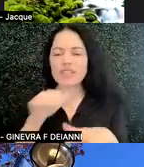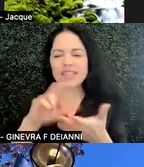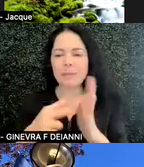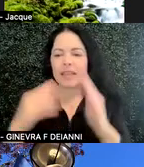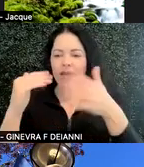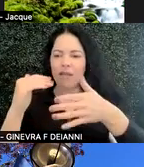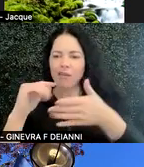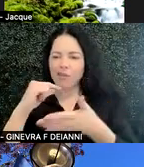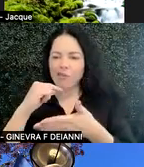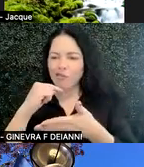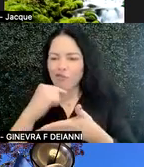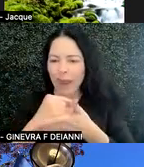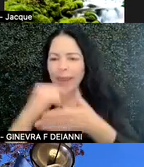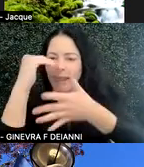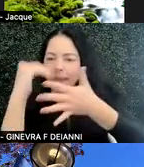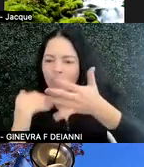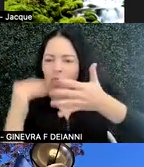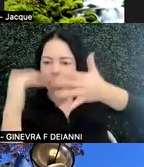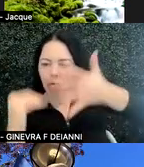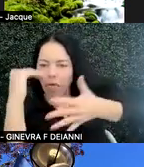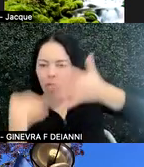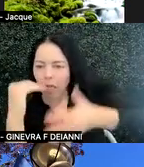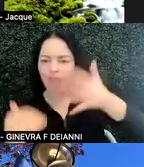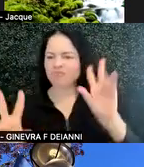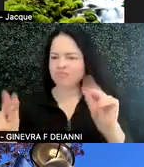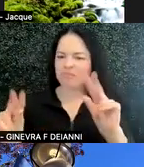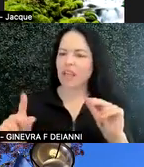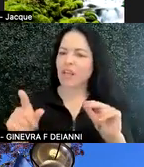So whoever your audience is. If they're college students, you should be using college level language.